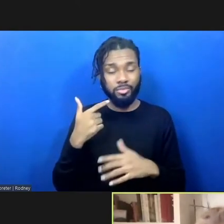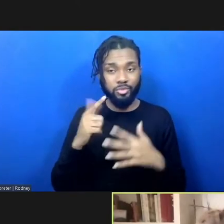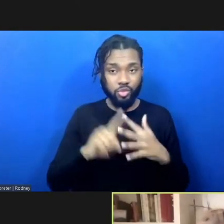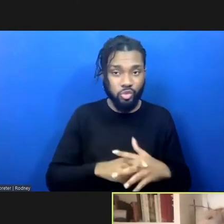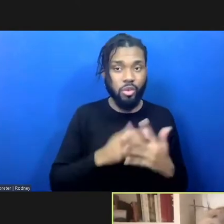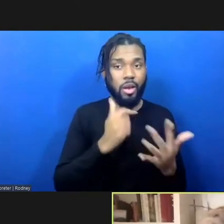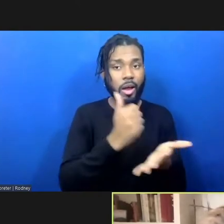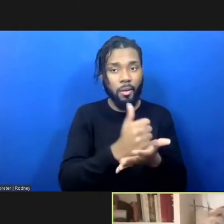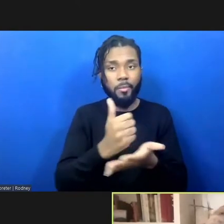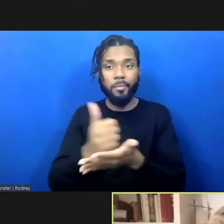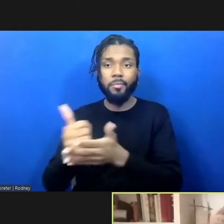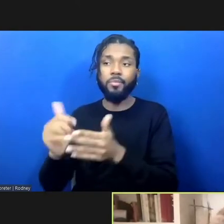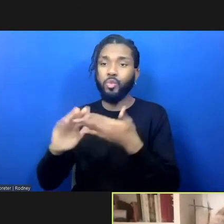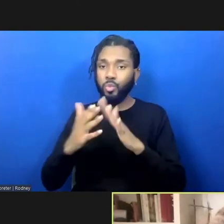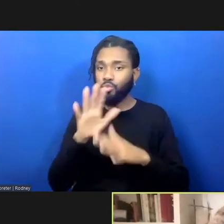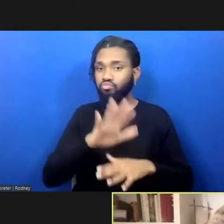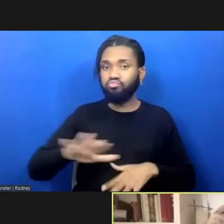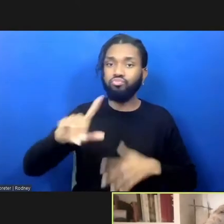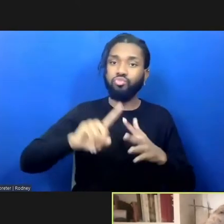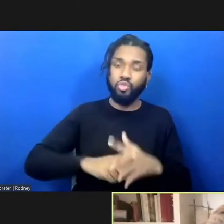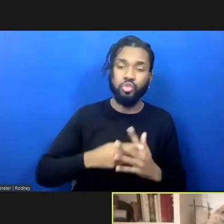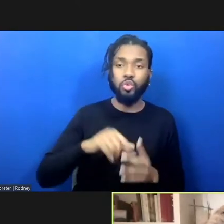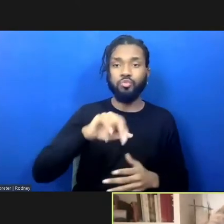the nation start restorative justice diversion programs, we started